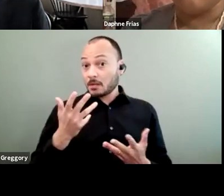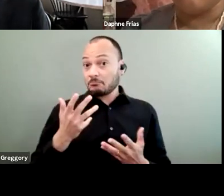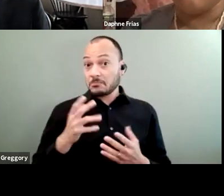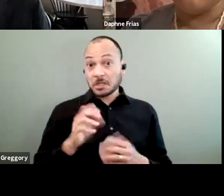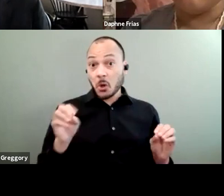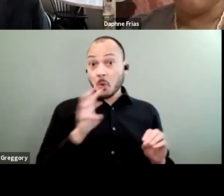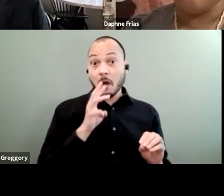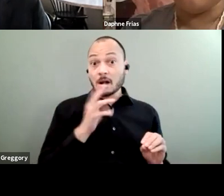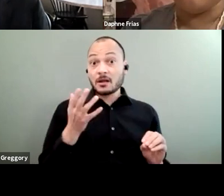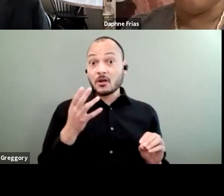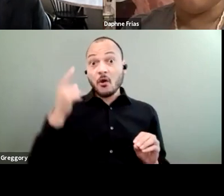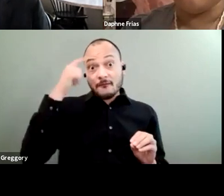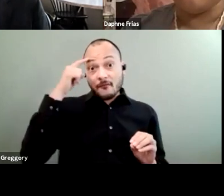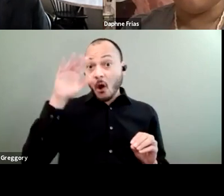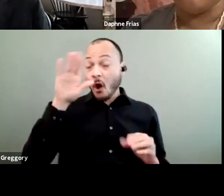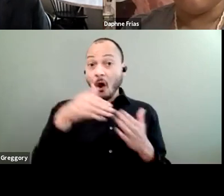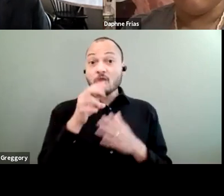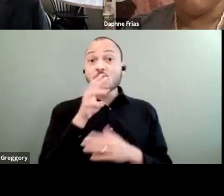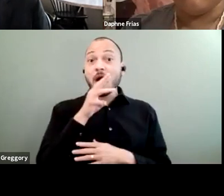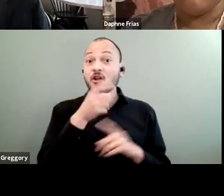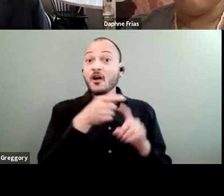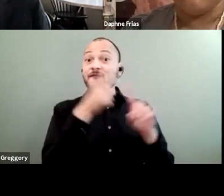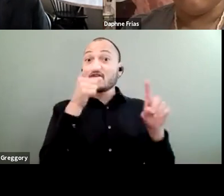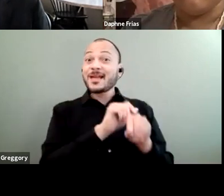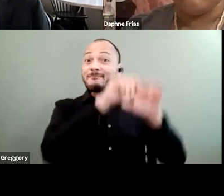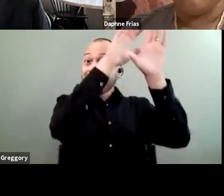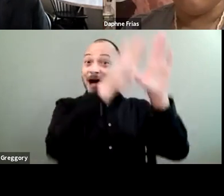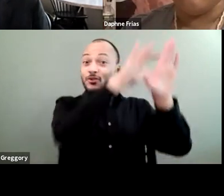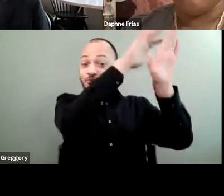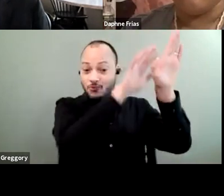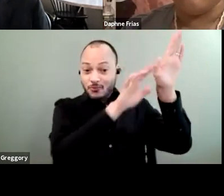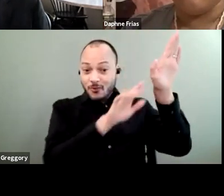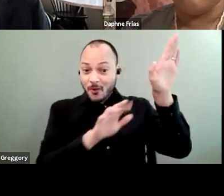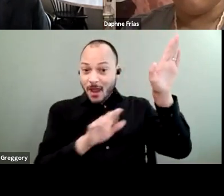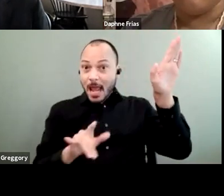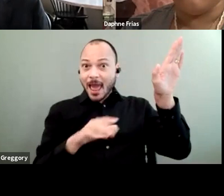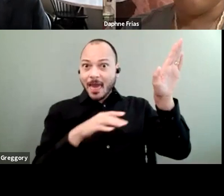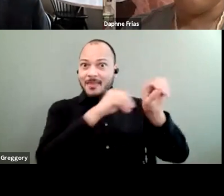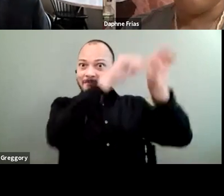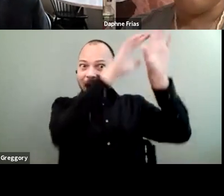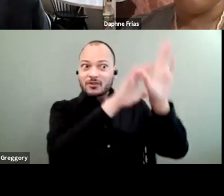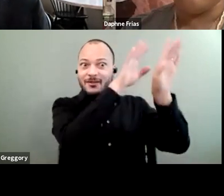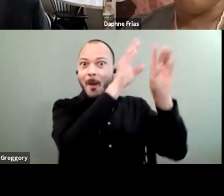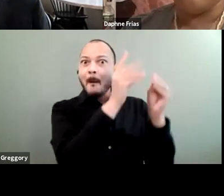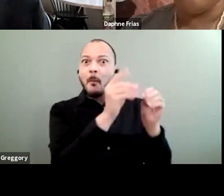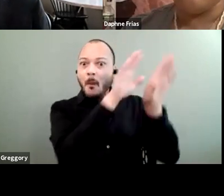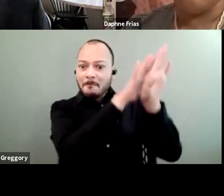because all the water comes from the mountains, and the mountains are melting, and then from the .